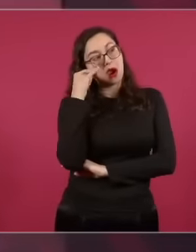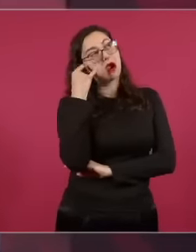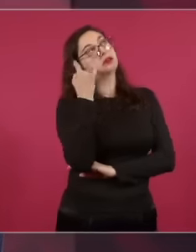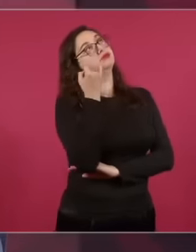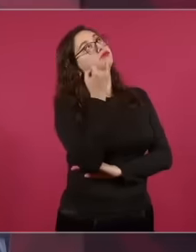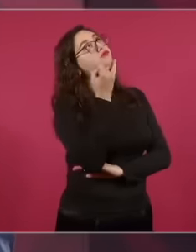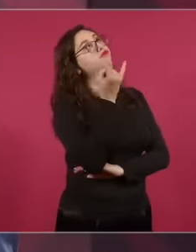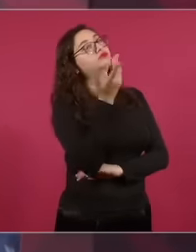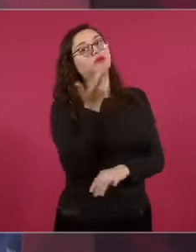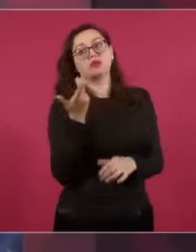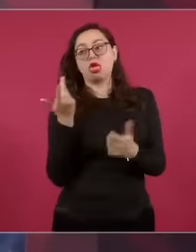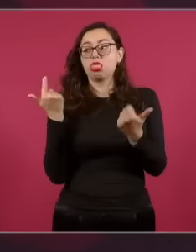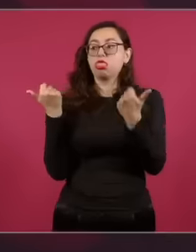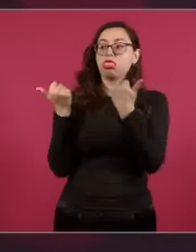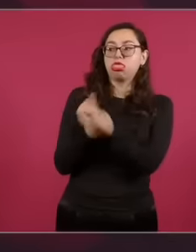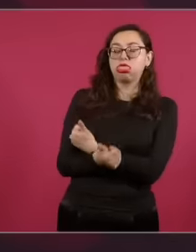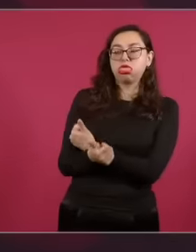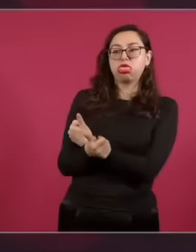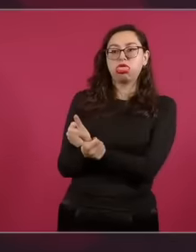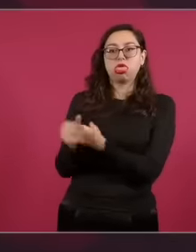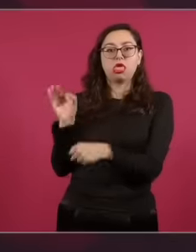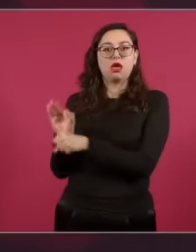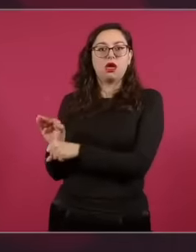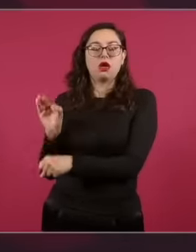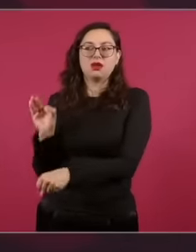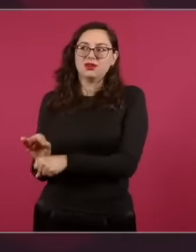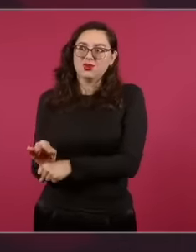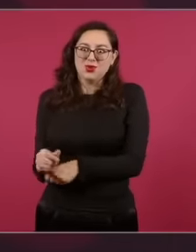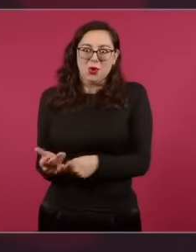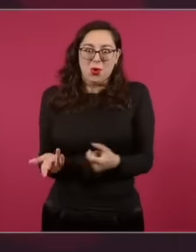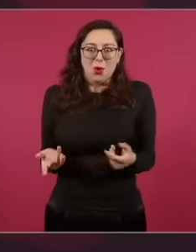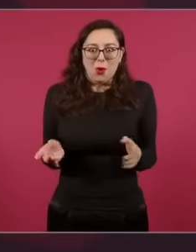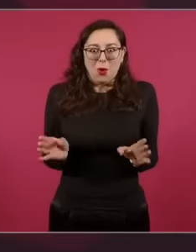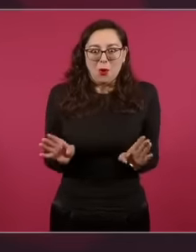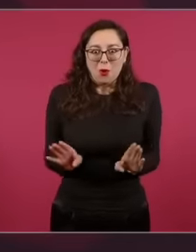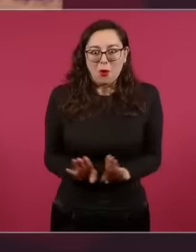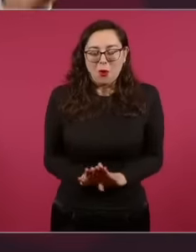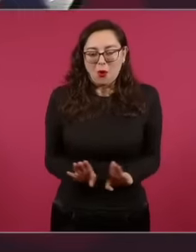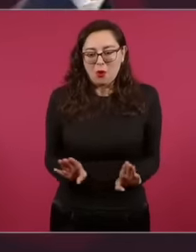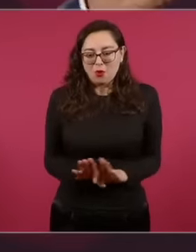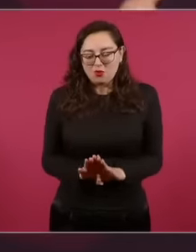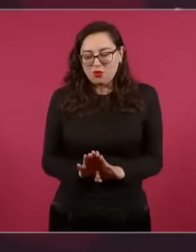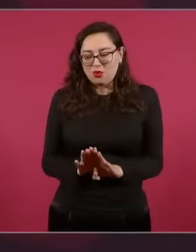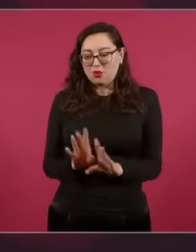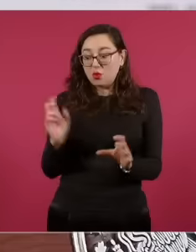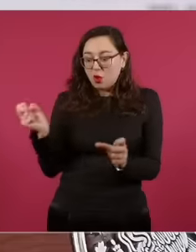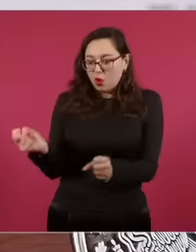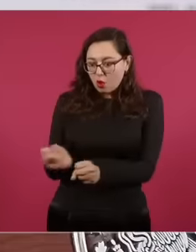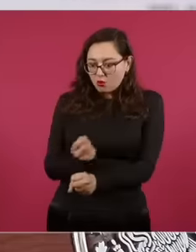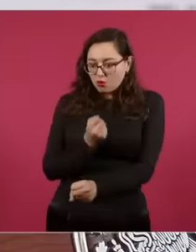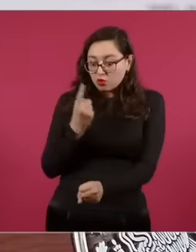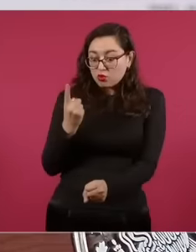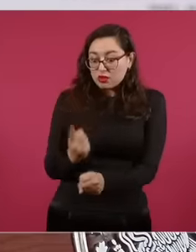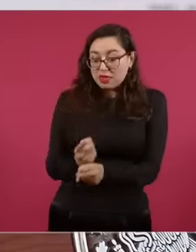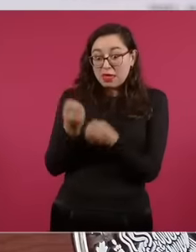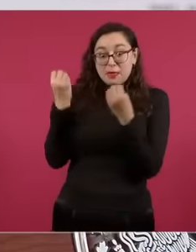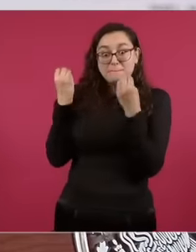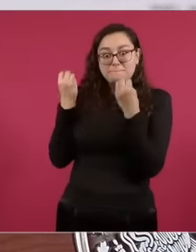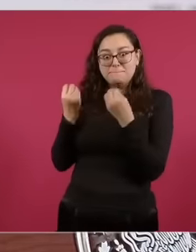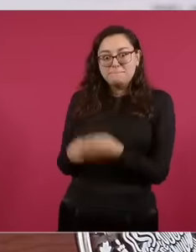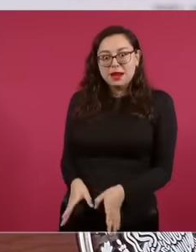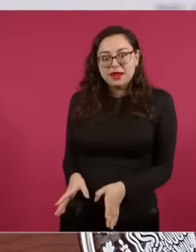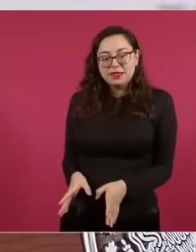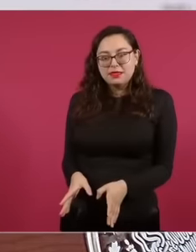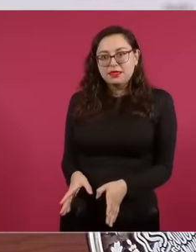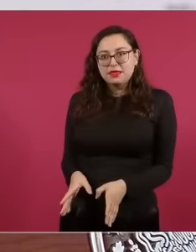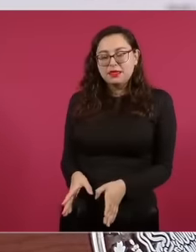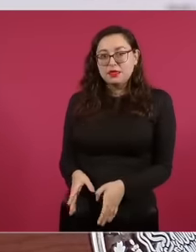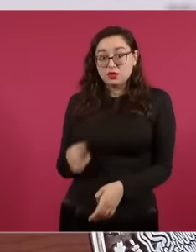an accomplice and I let